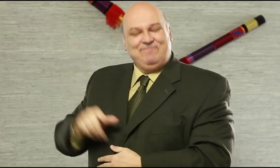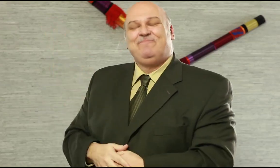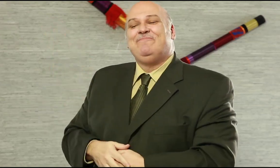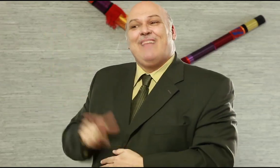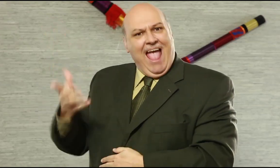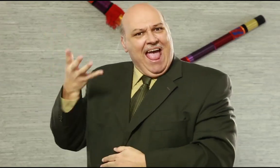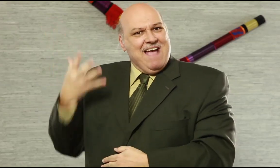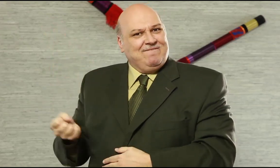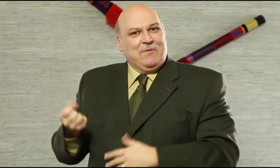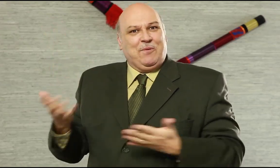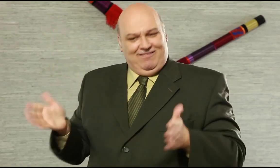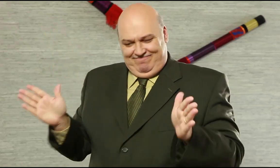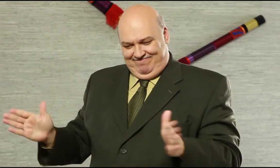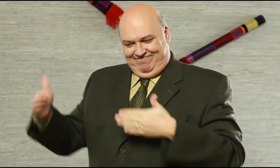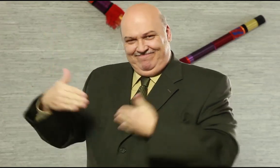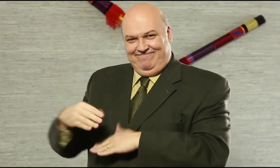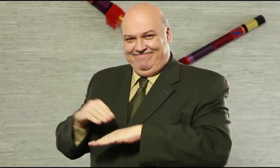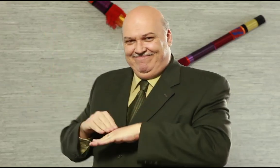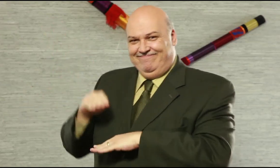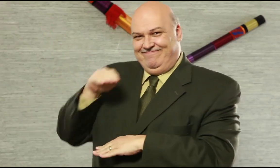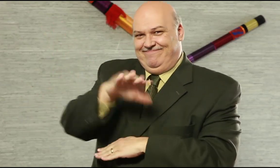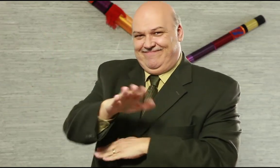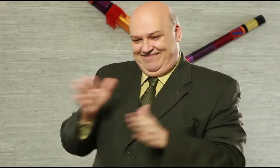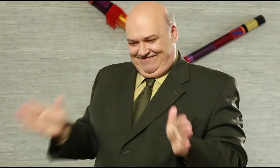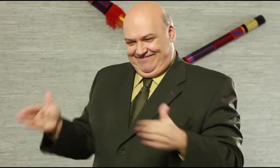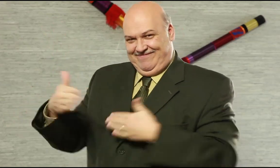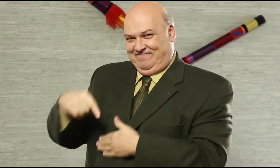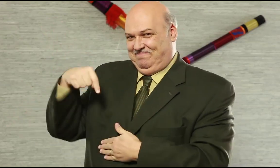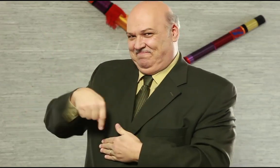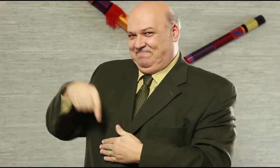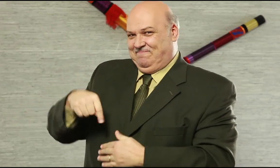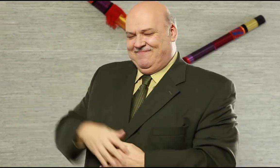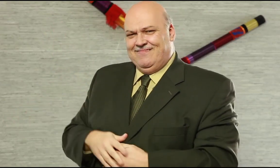your friends to watch one of the DeafWaves